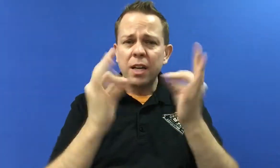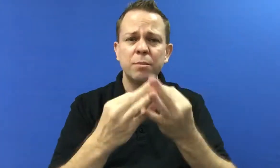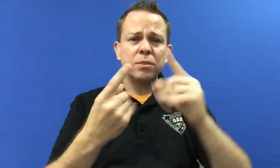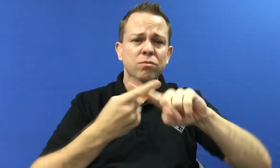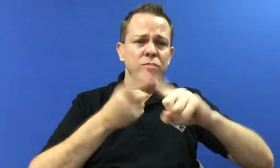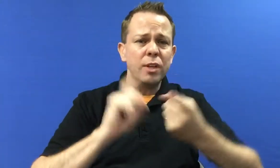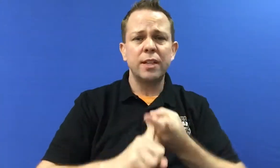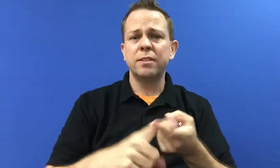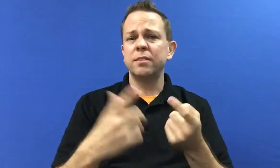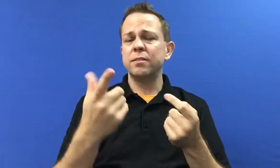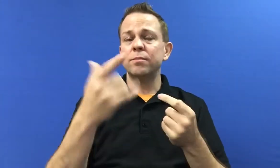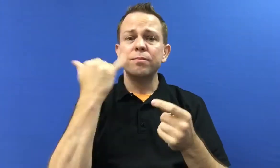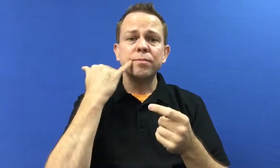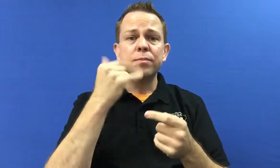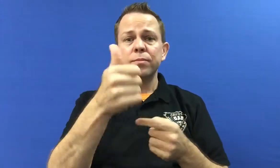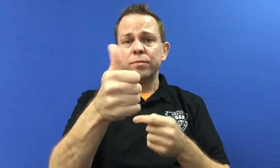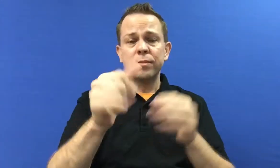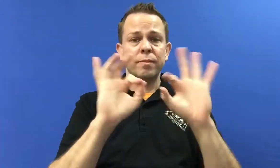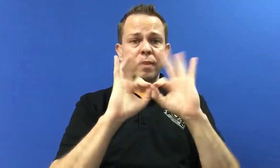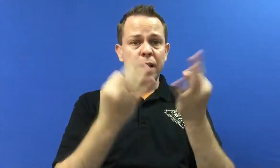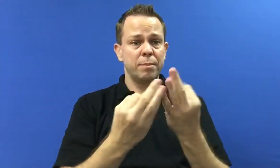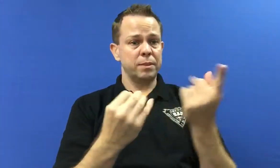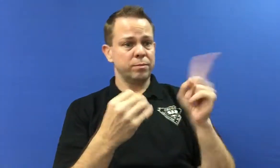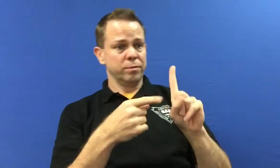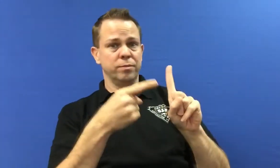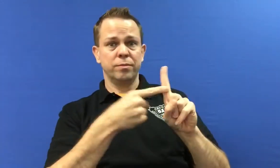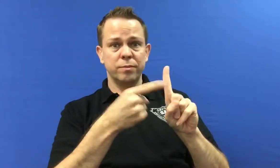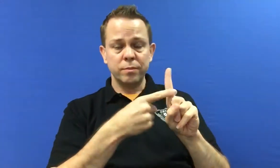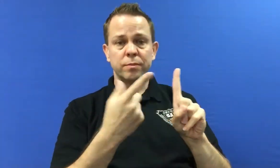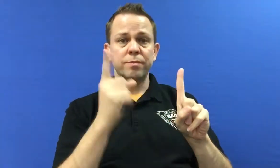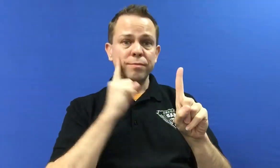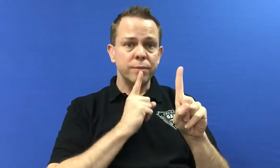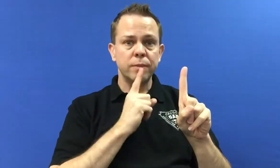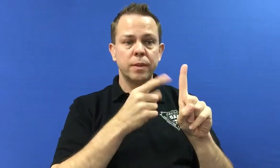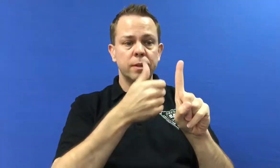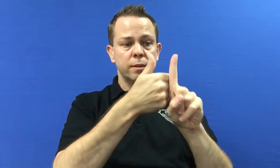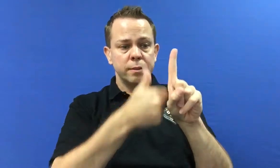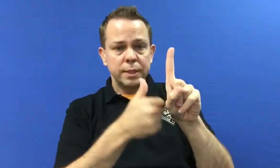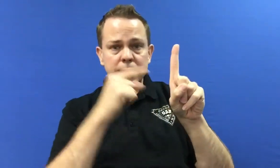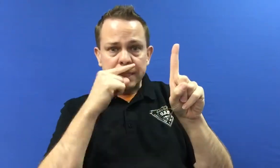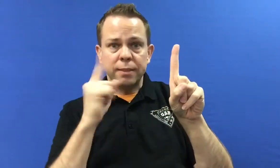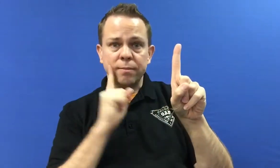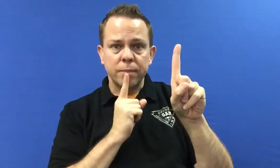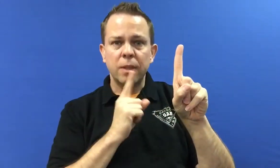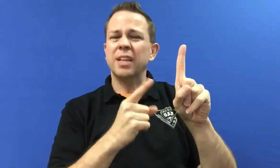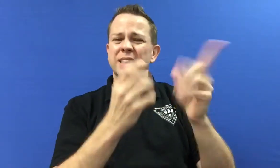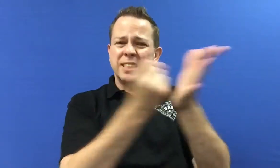your friends, family members who are Deaf. Deaf adults, Deaf kids -- everyone can fill it out.